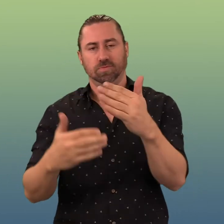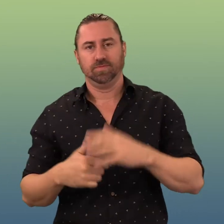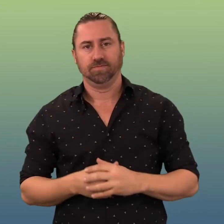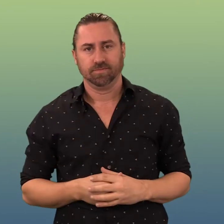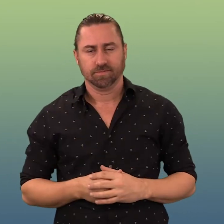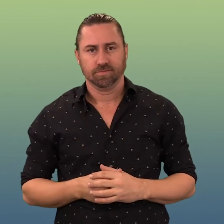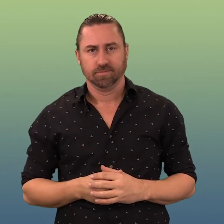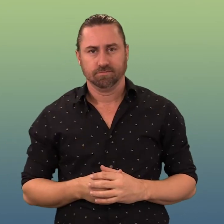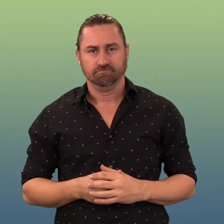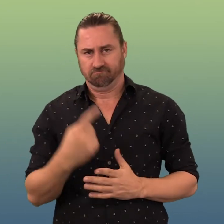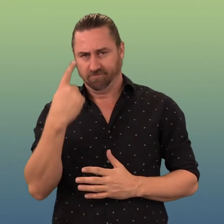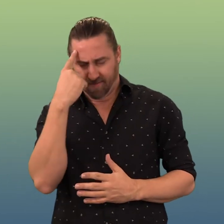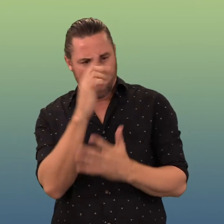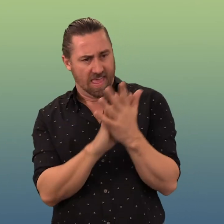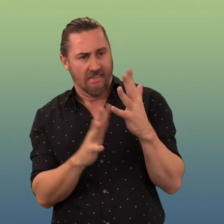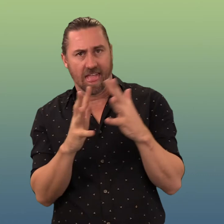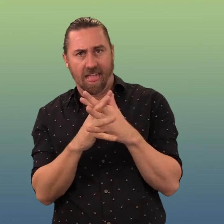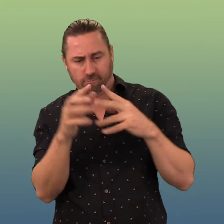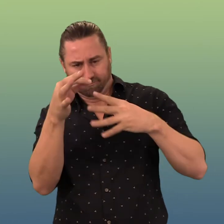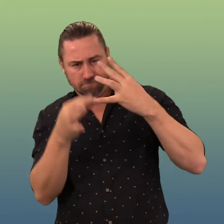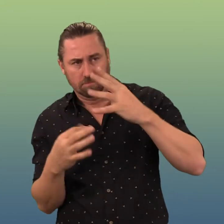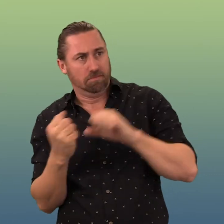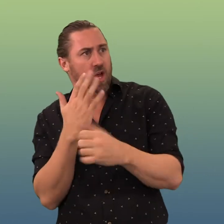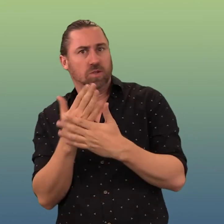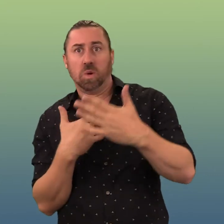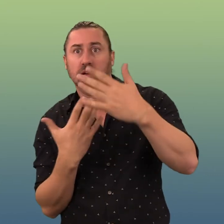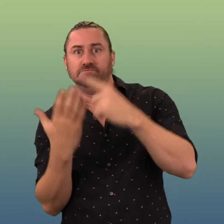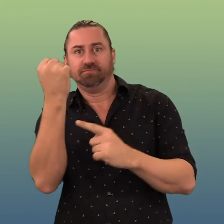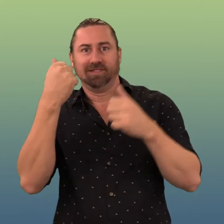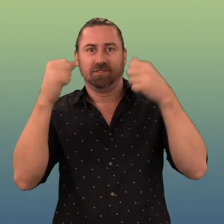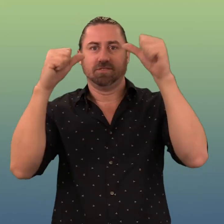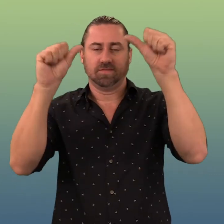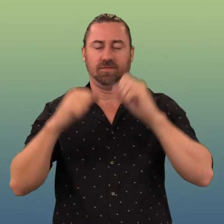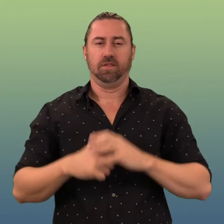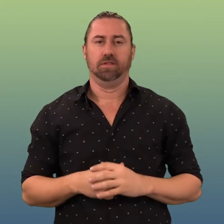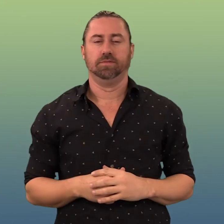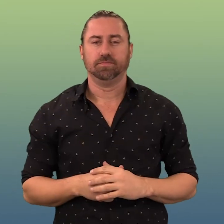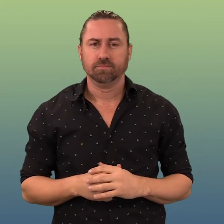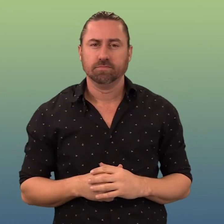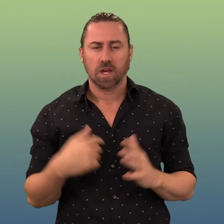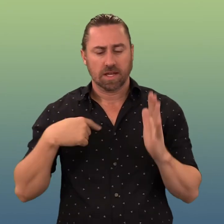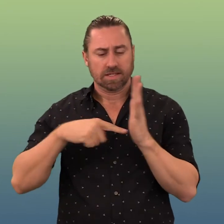Setting the example for others through design, applying universal design principles,